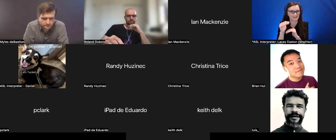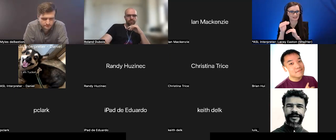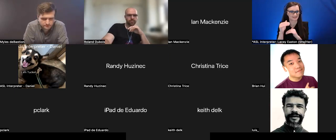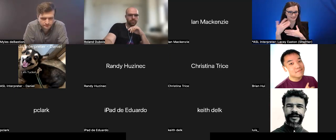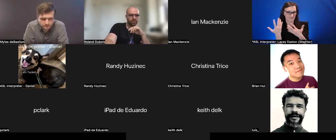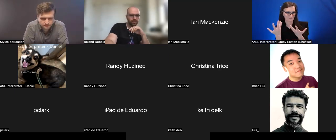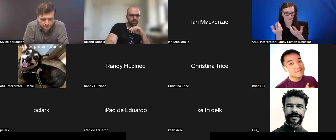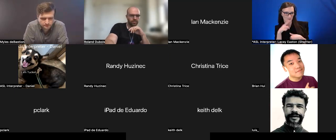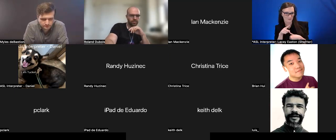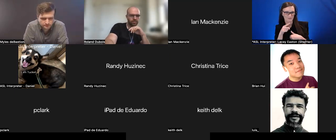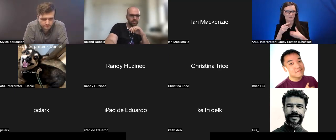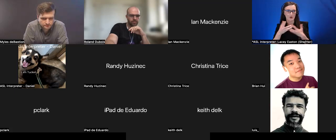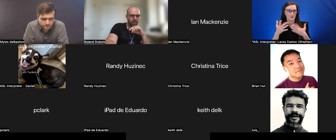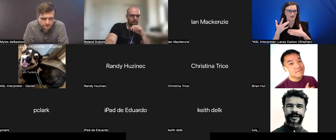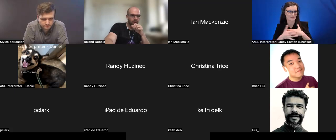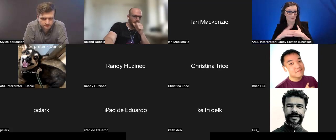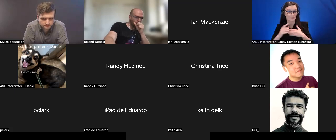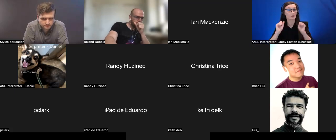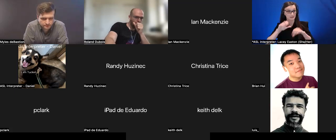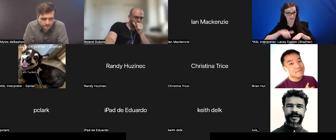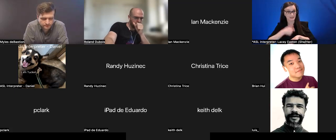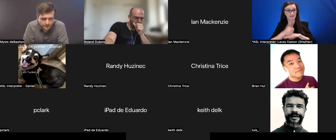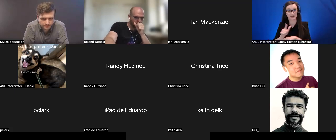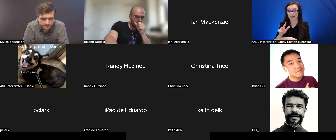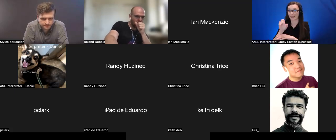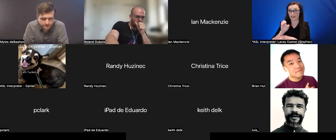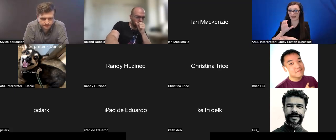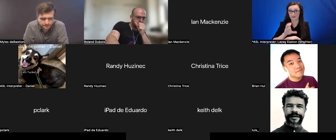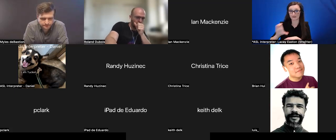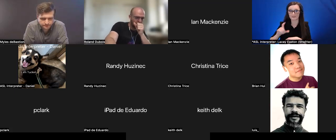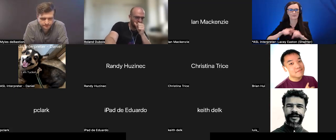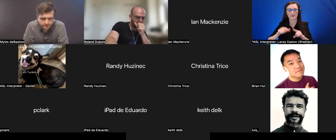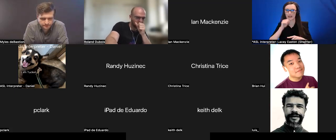enable live captions, but they would not trigger automatically unless you hook up a third party